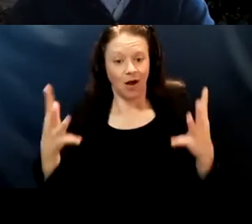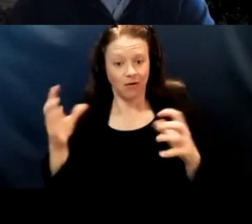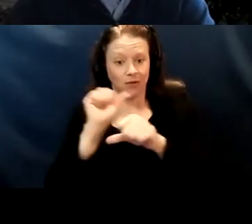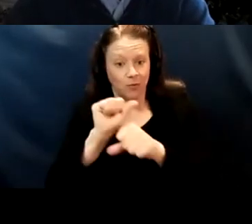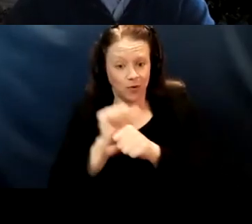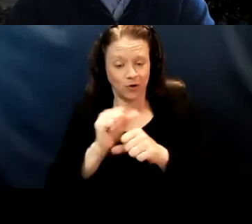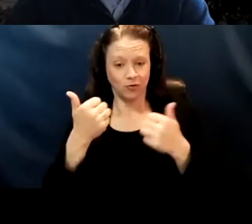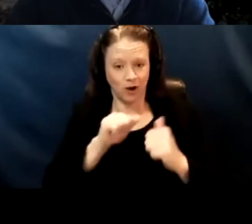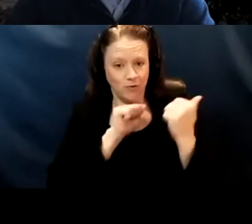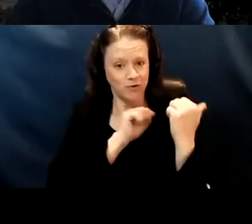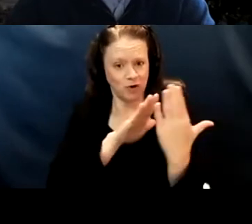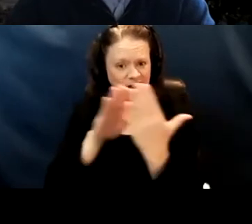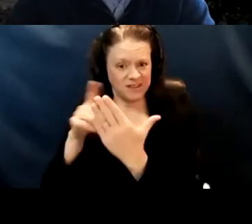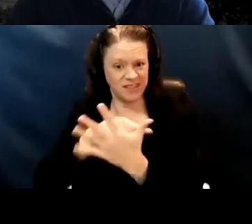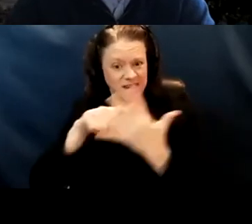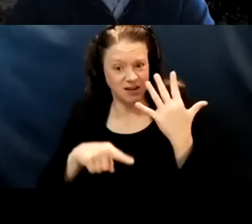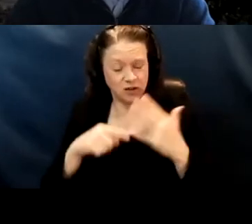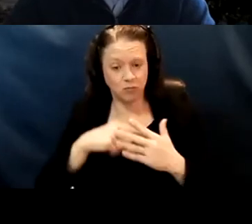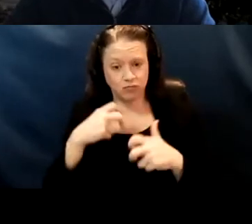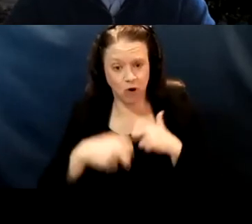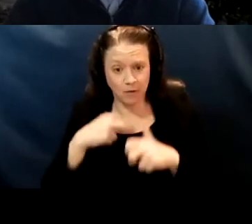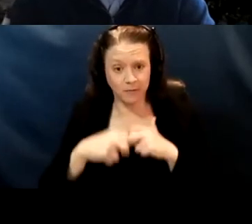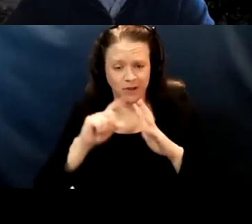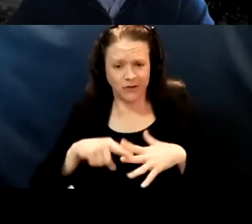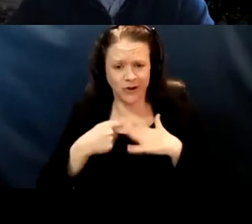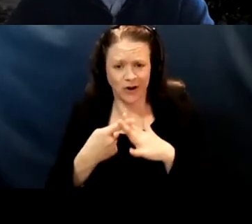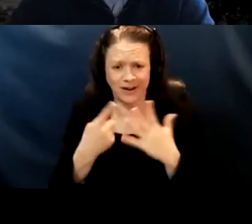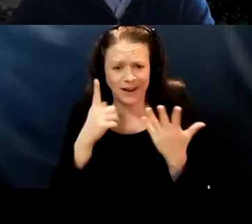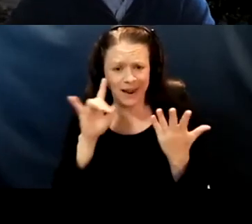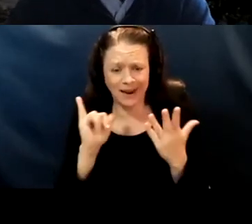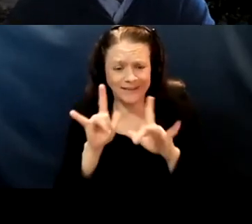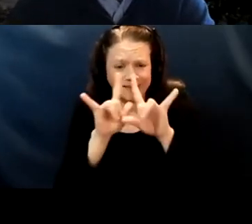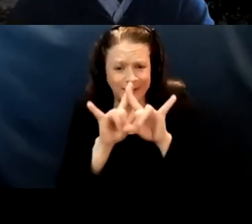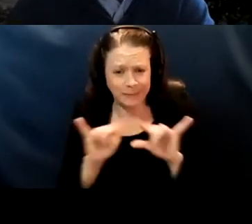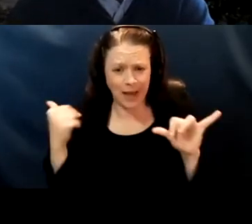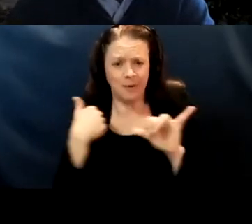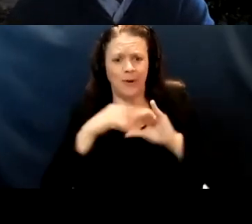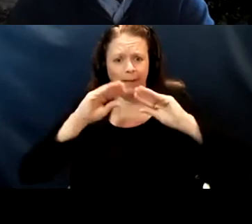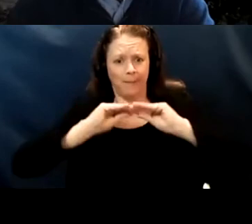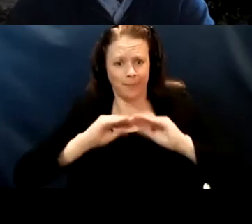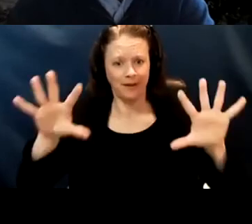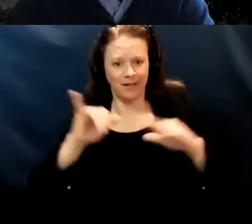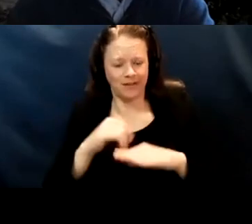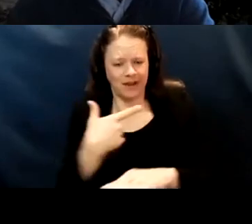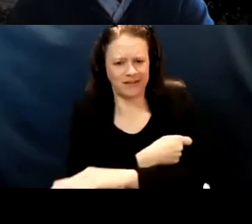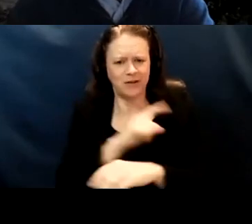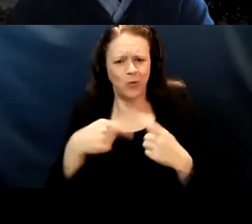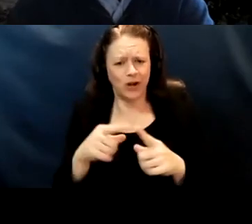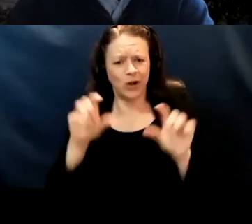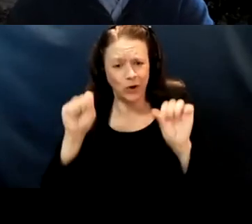address these problems started literally as we were deploying vaccines when it could have started much earlier.